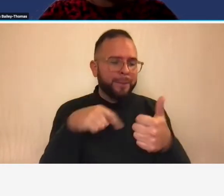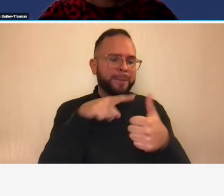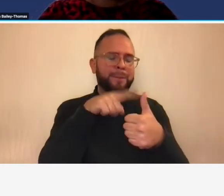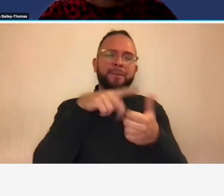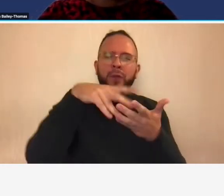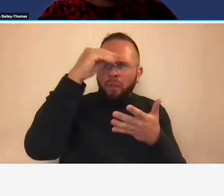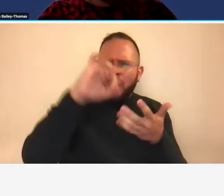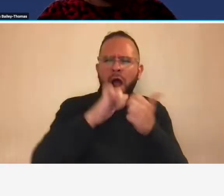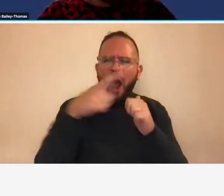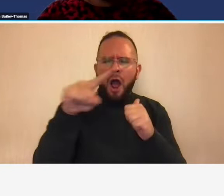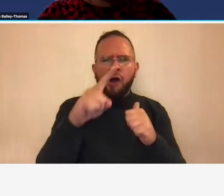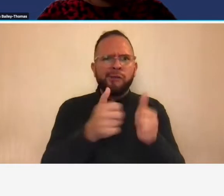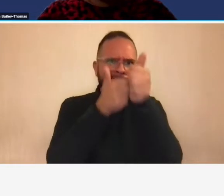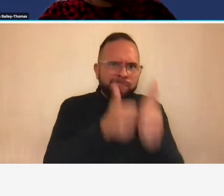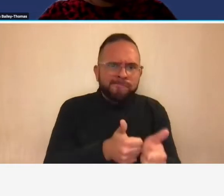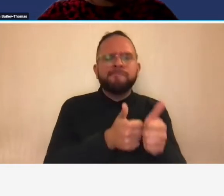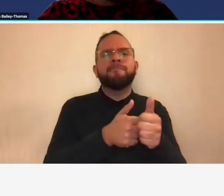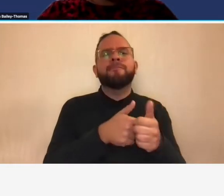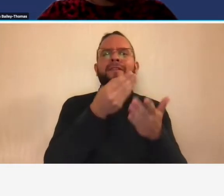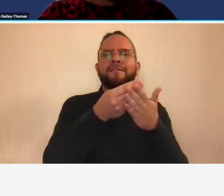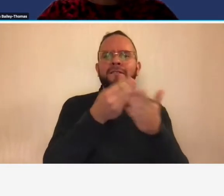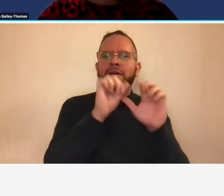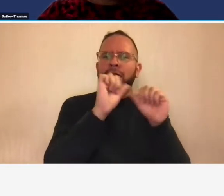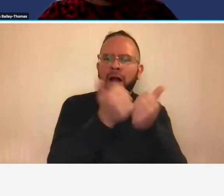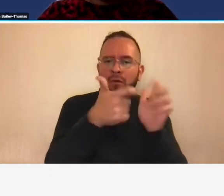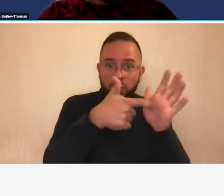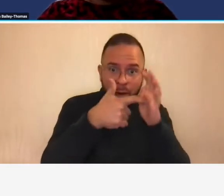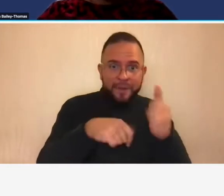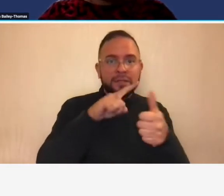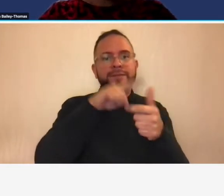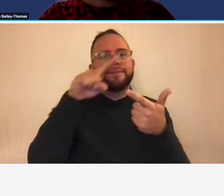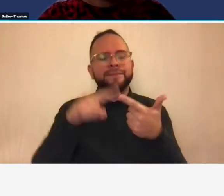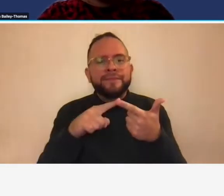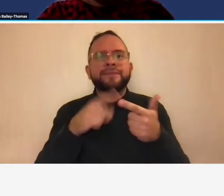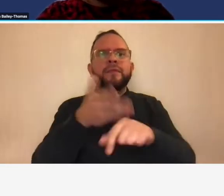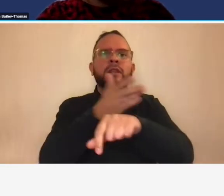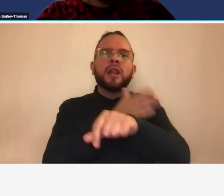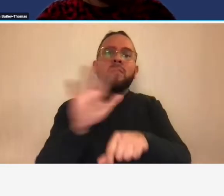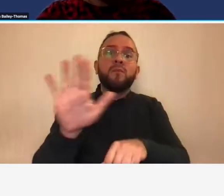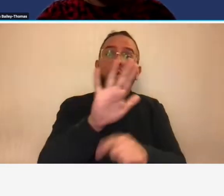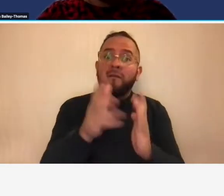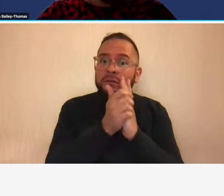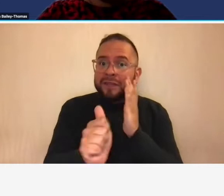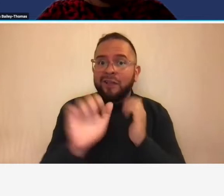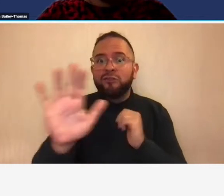with agency financial requirements two improve your skills and knowledge on how to prepare bids